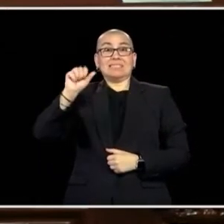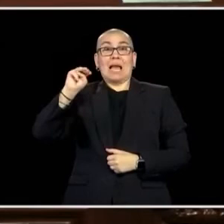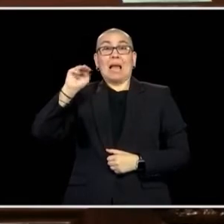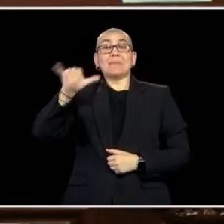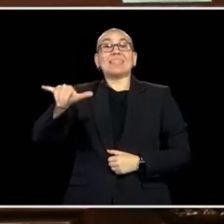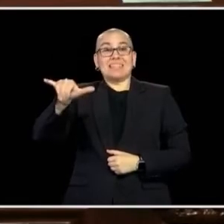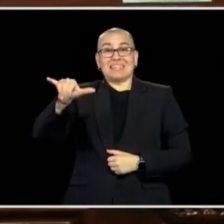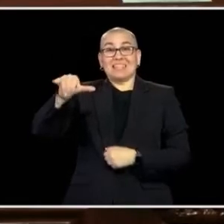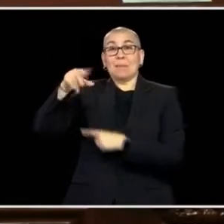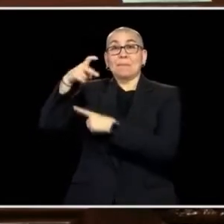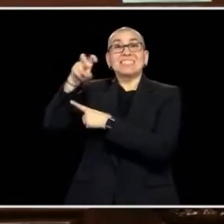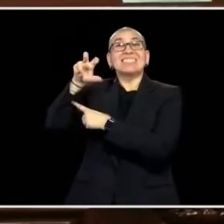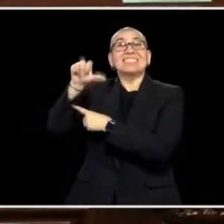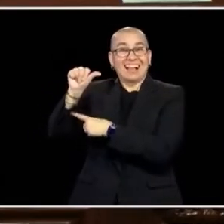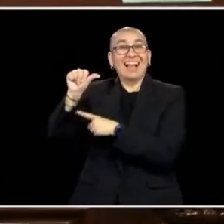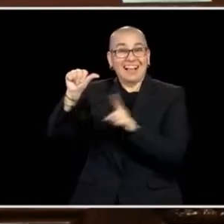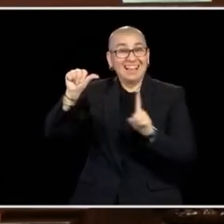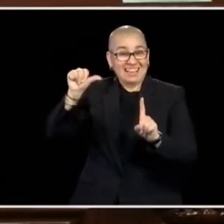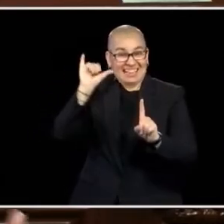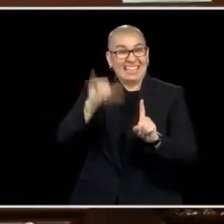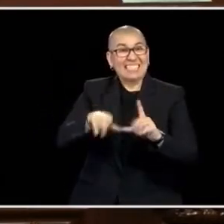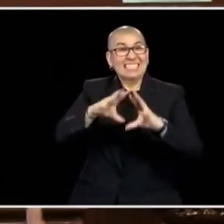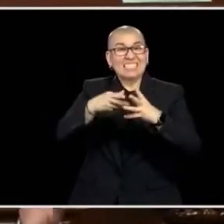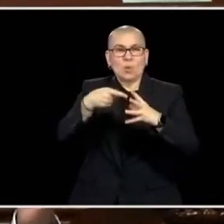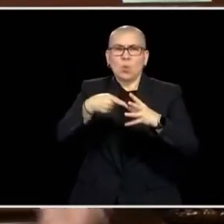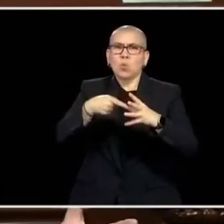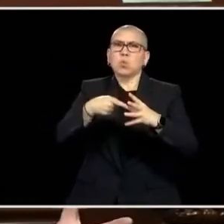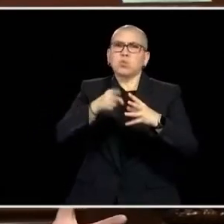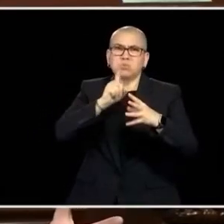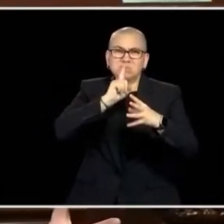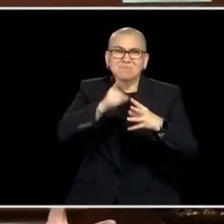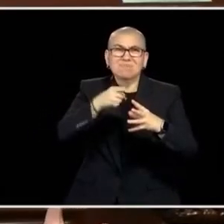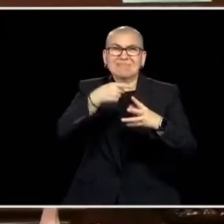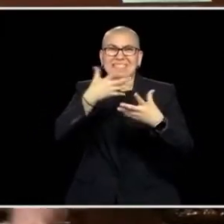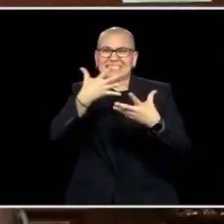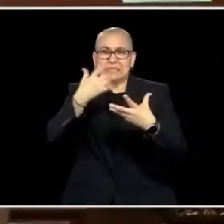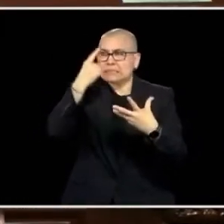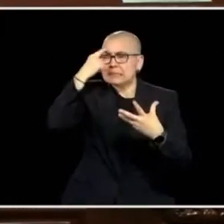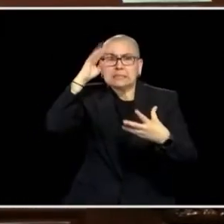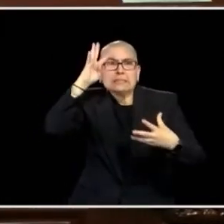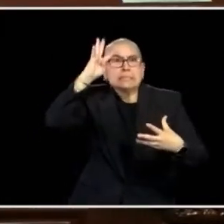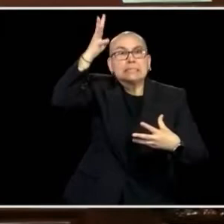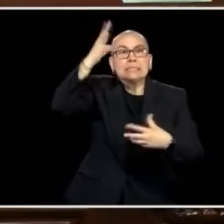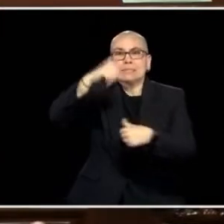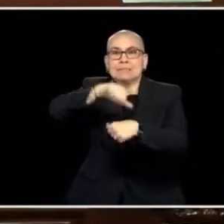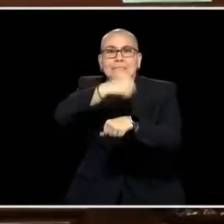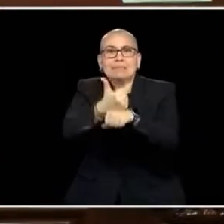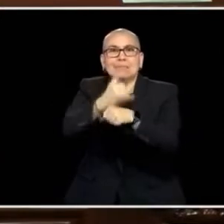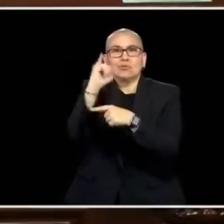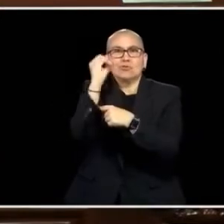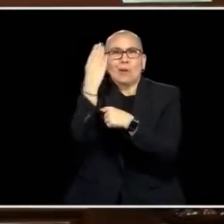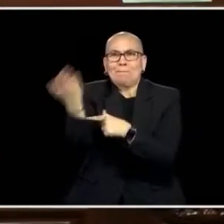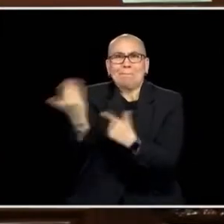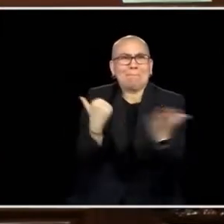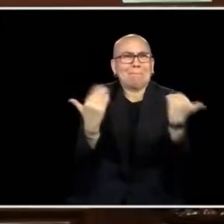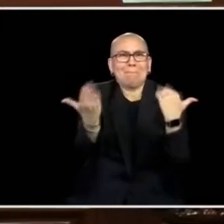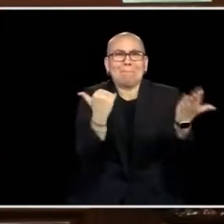OWNERS HERE TONIGHT, SAMMY AND DONEWILL. LA. THEY WENT OUT OF THEIR WAY, THEY CREATED JOBS, THEY CREATED THEIR RESTAURANTS, THEY HIRED PEOPLE, THEY TOOK